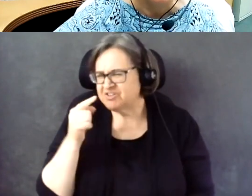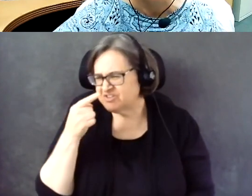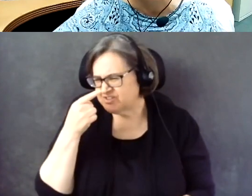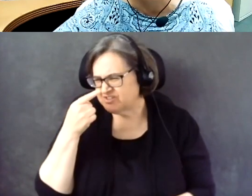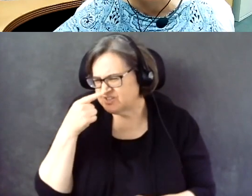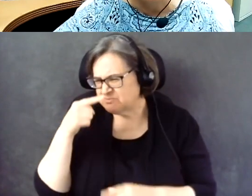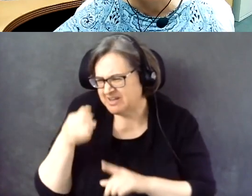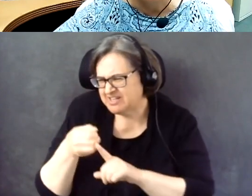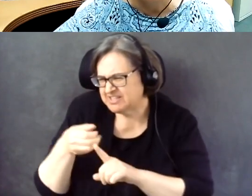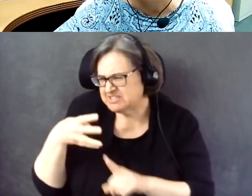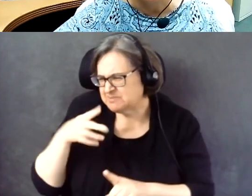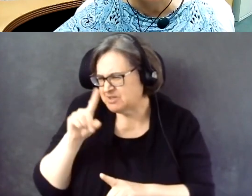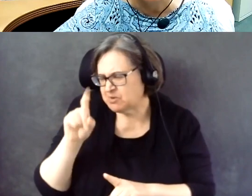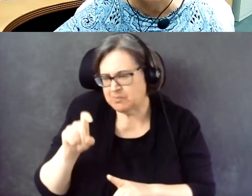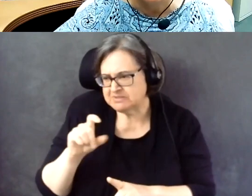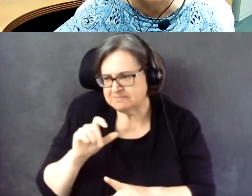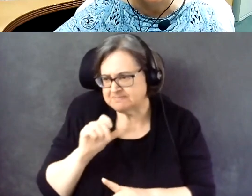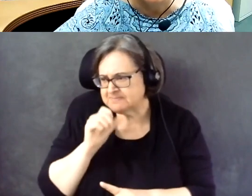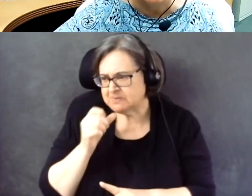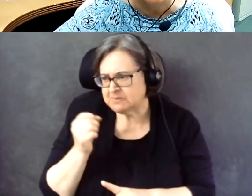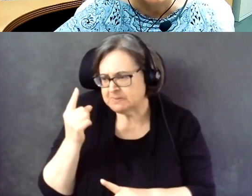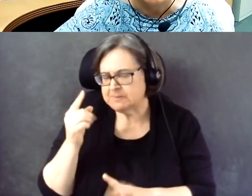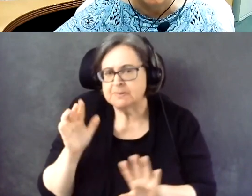in that, that would be helpful.